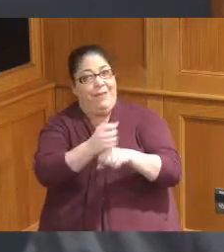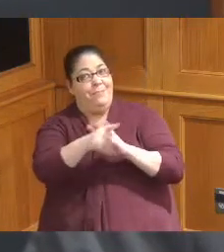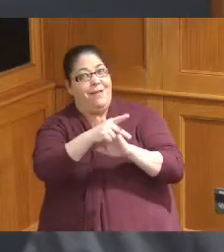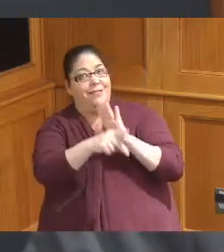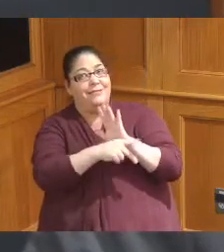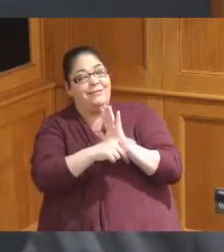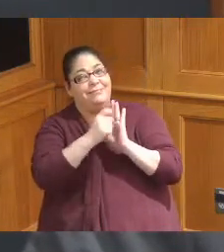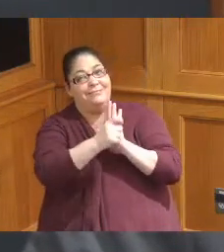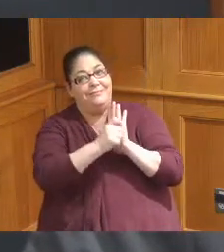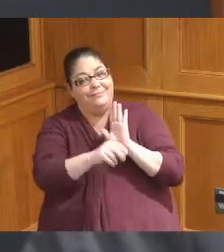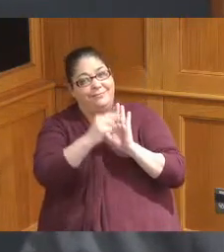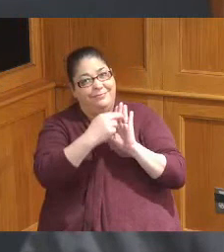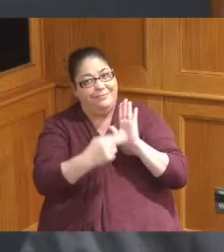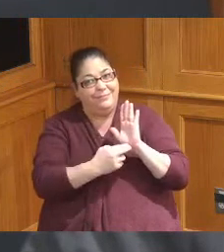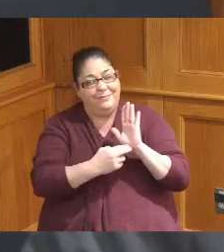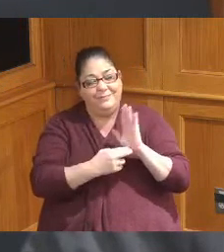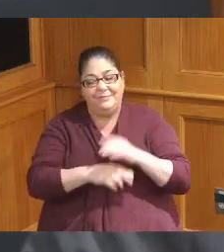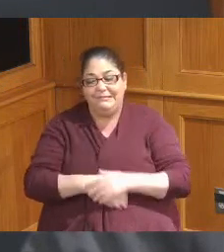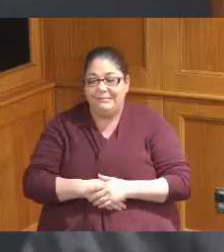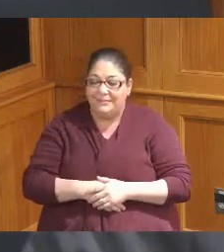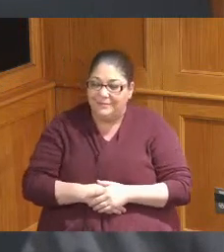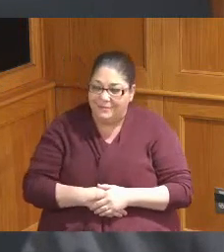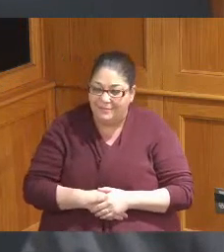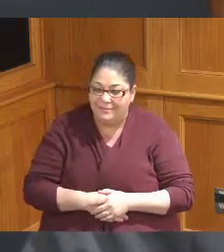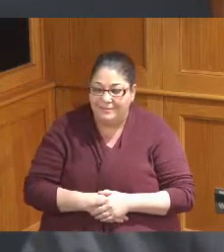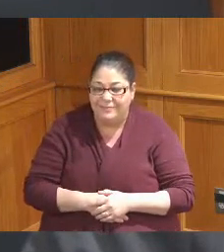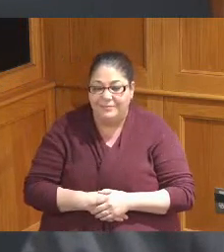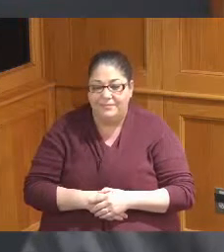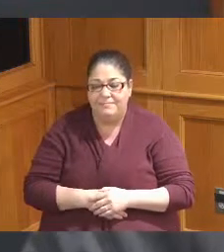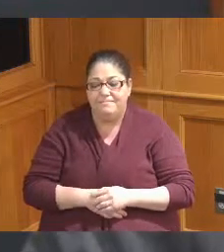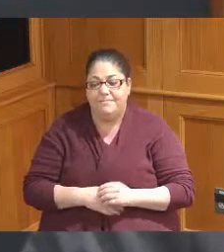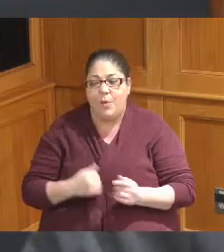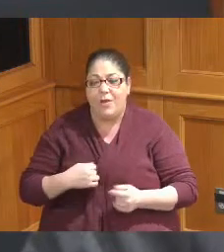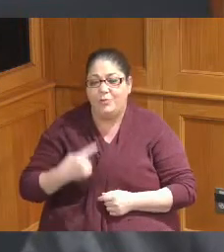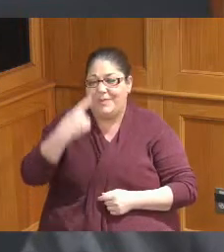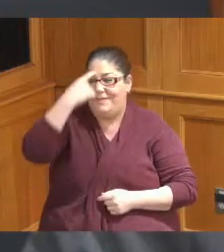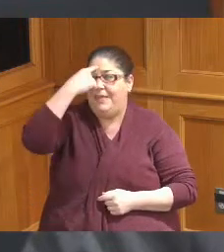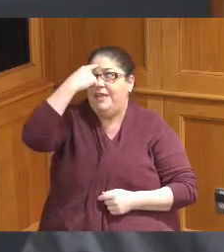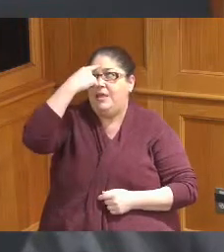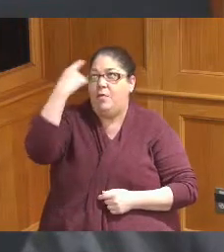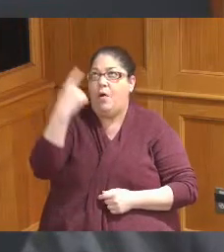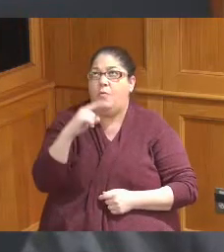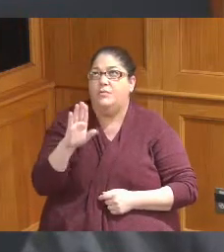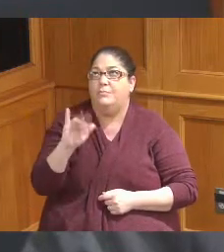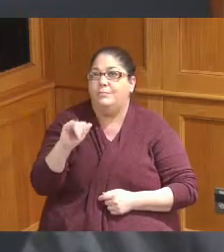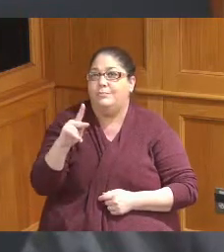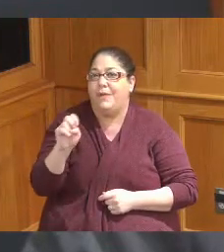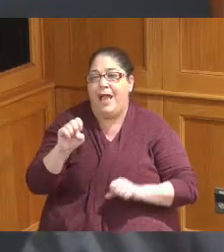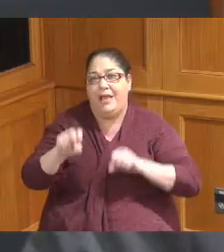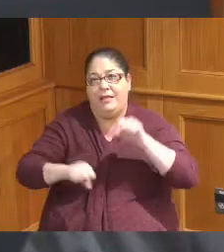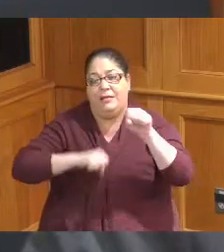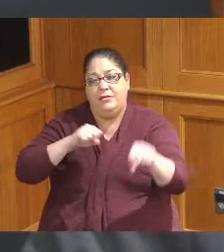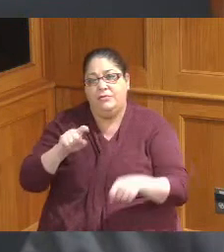as one of the three I want to think about bike trails or bike Lanes when we're doing this kind of